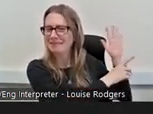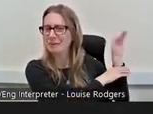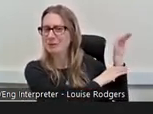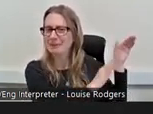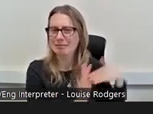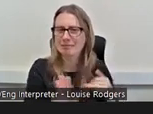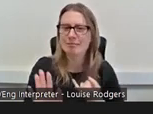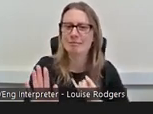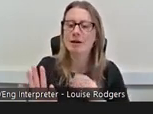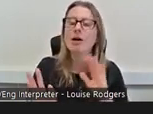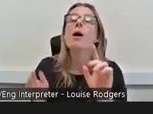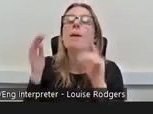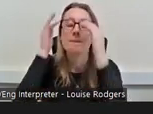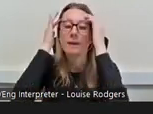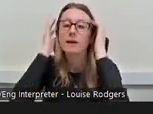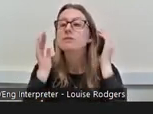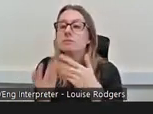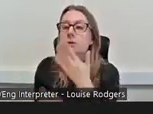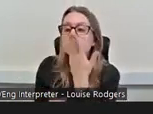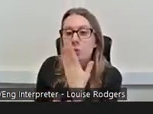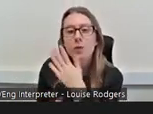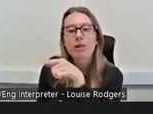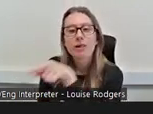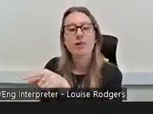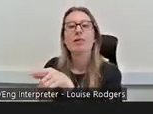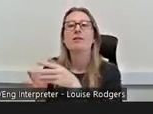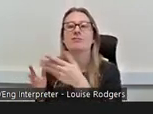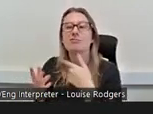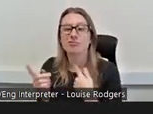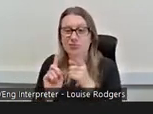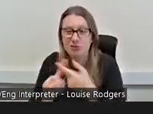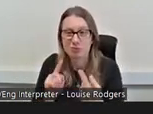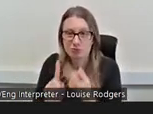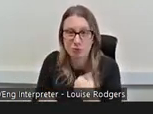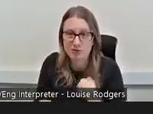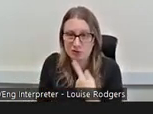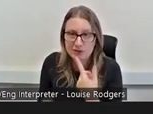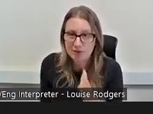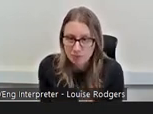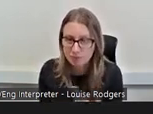Yeah, so the school’s point of view was ‘okay if you don't want to go off and